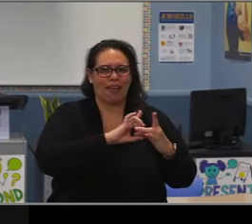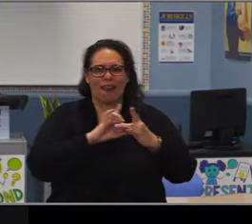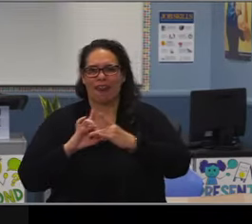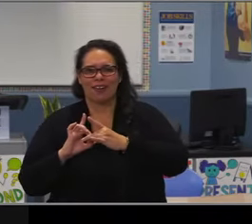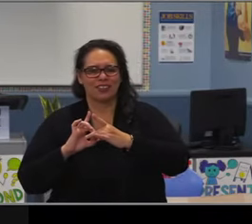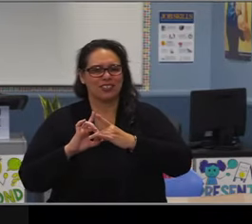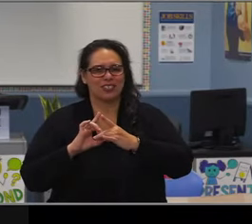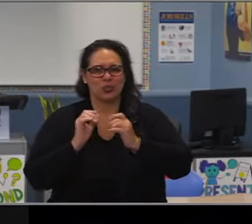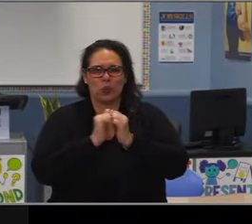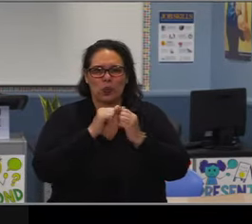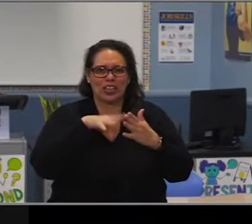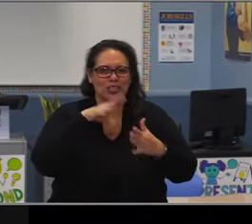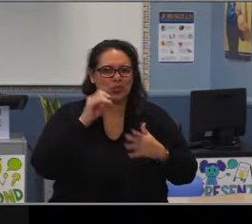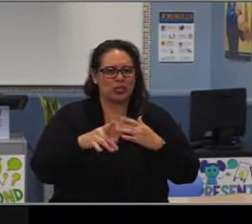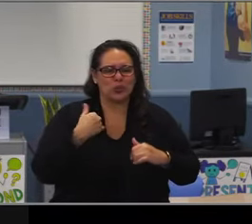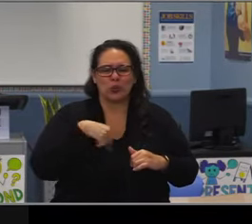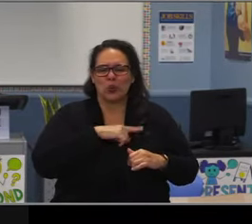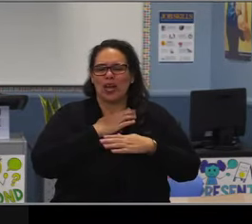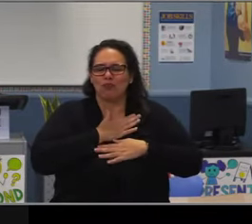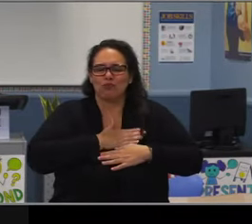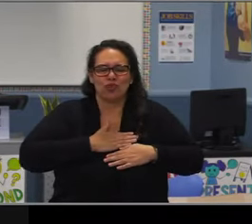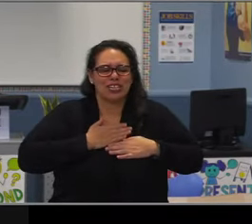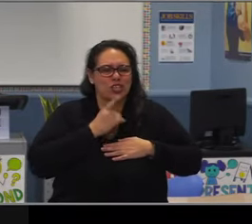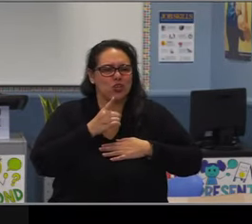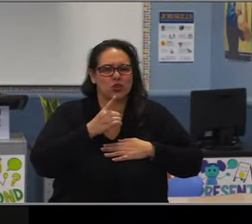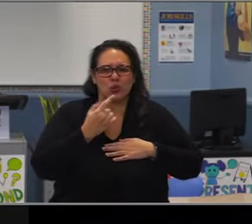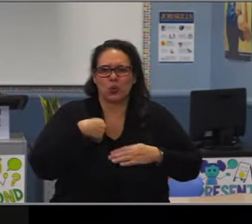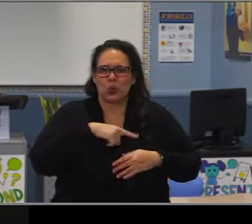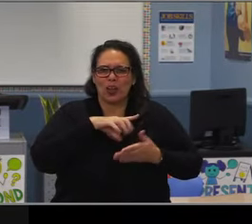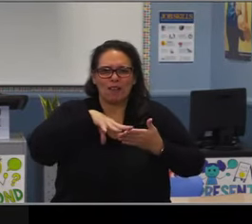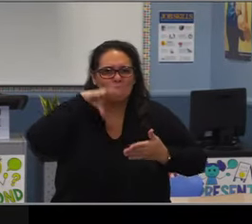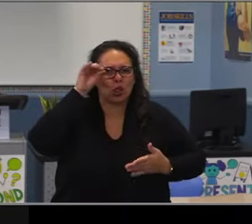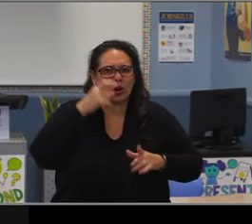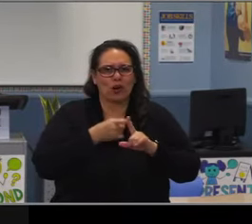to Long Beach Unified School District. So at our last board meeting,